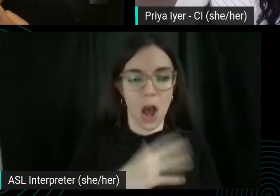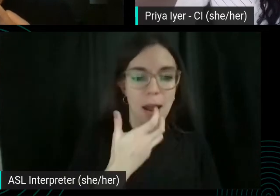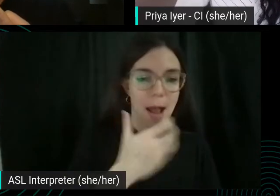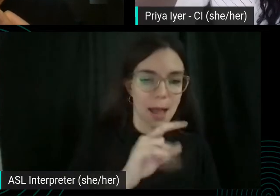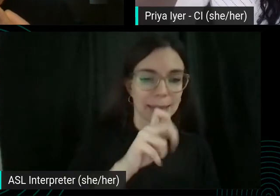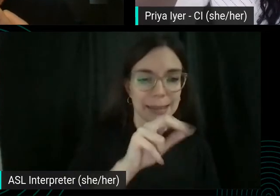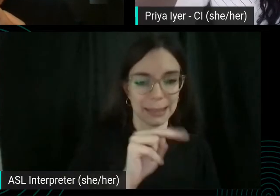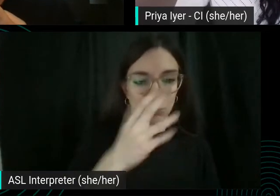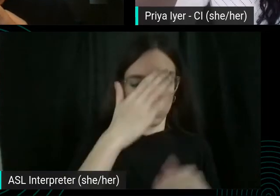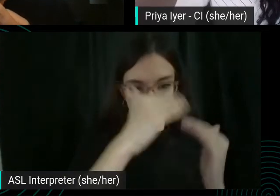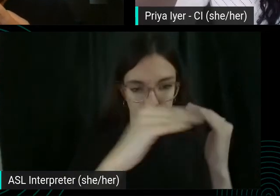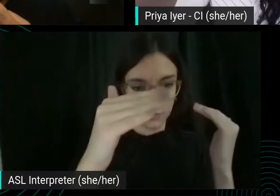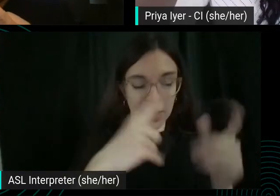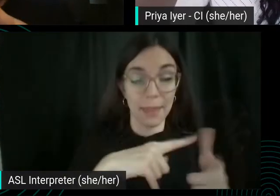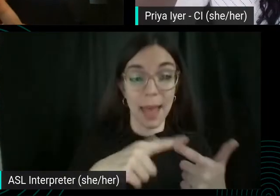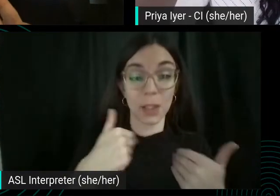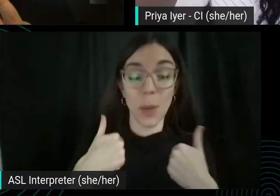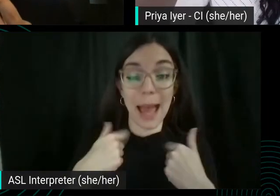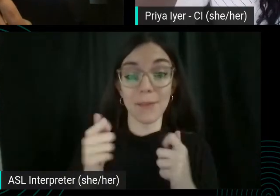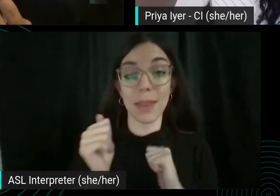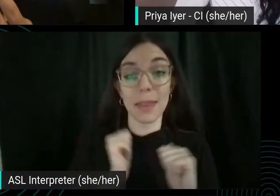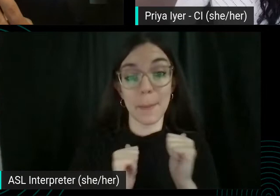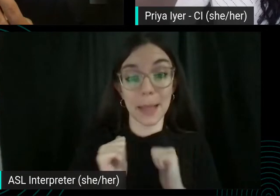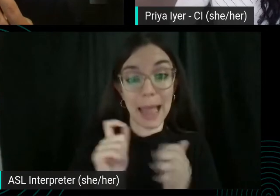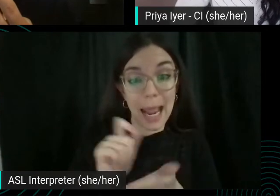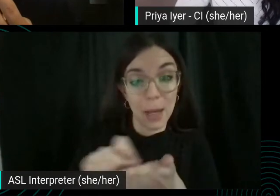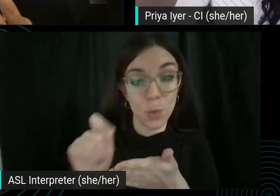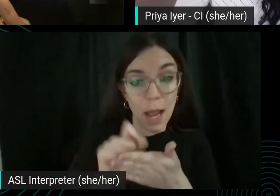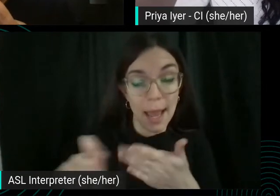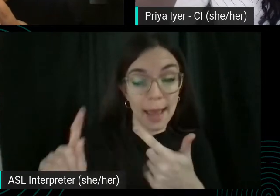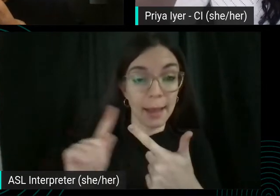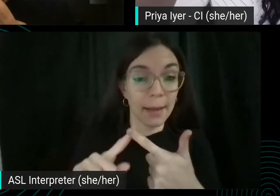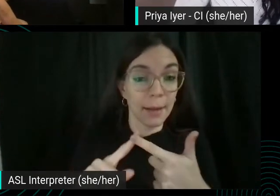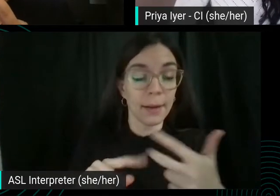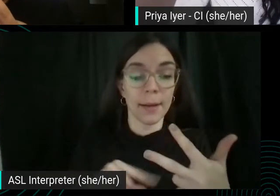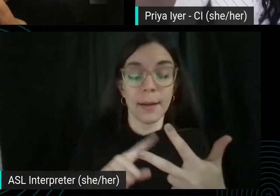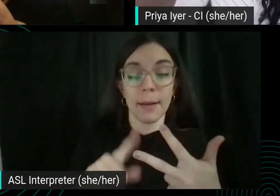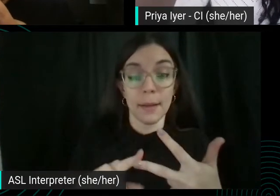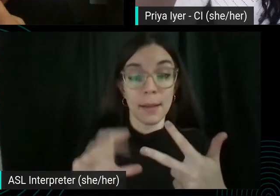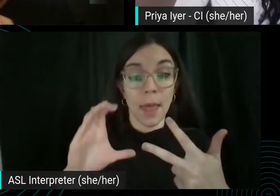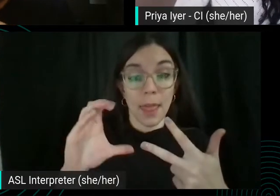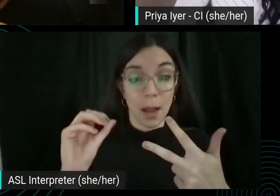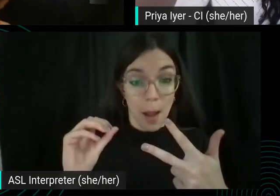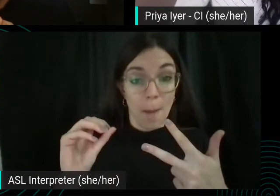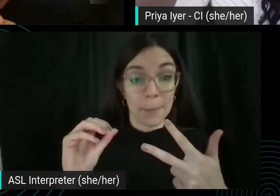you'd have the playwright, the company that you, that you are like the theater. It's at.